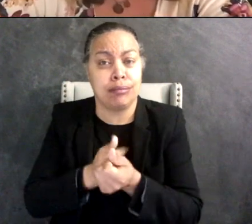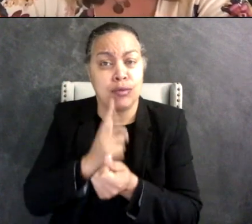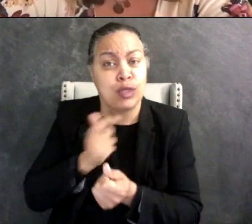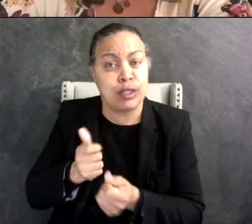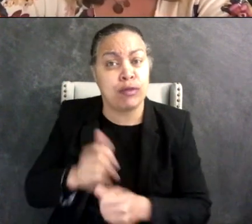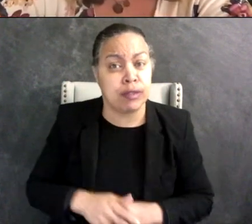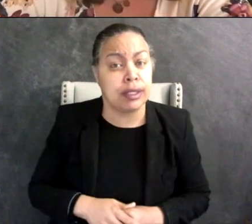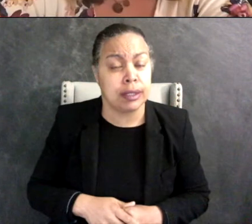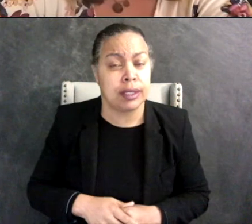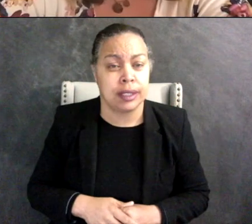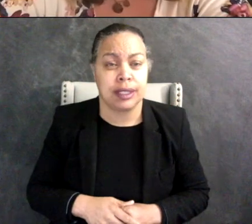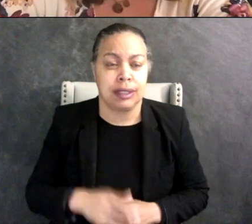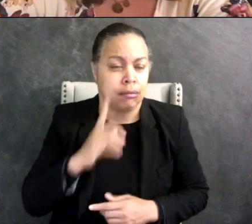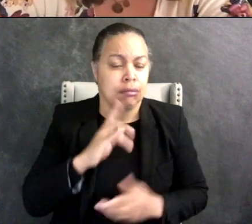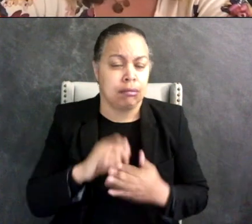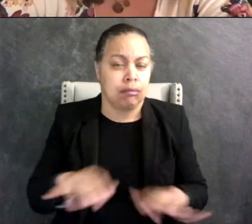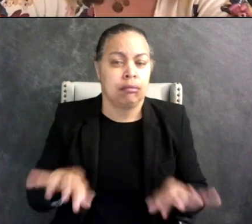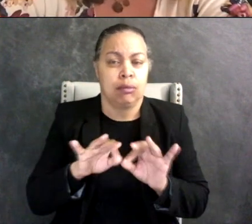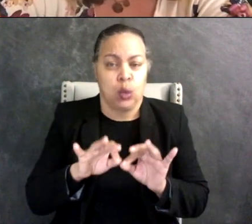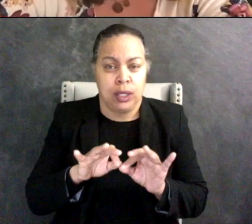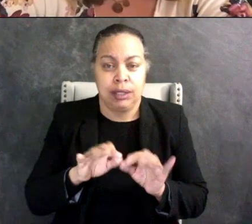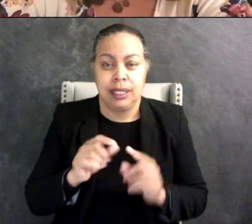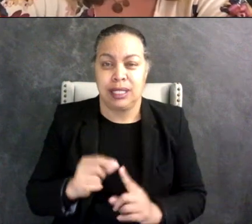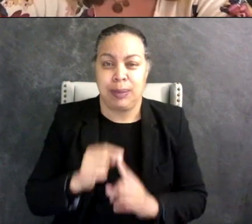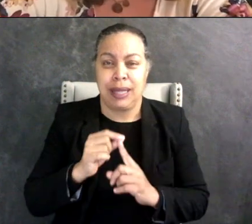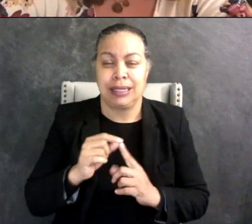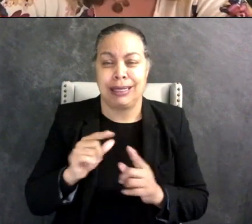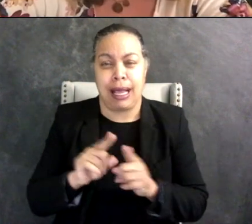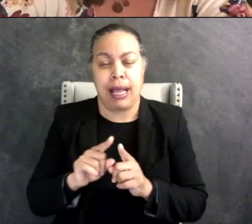I think it's really important that especially as neurotypical parents who maybe can't